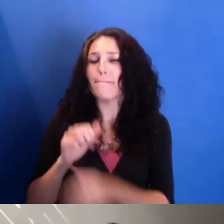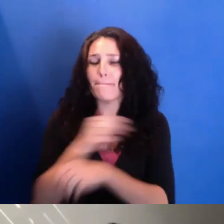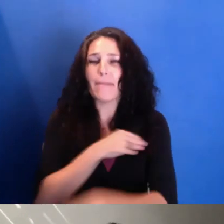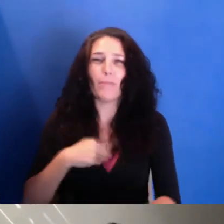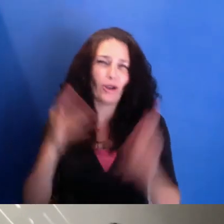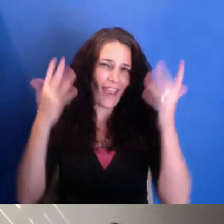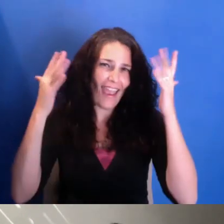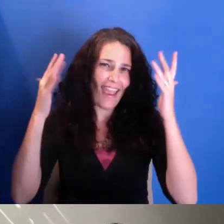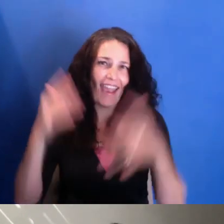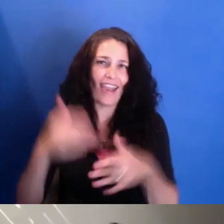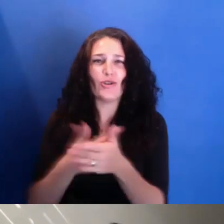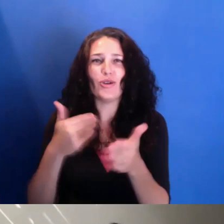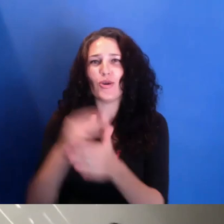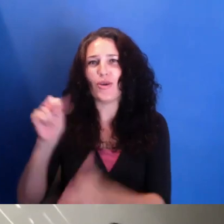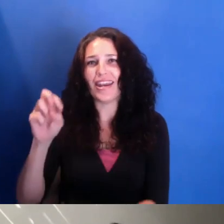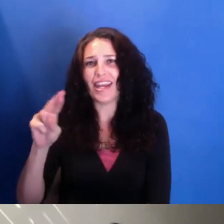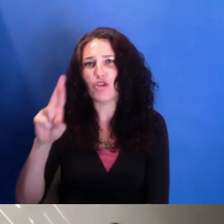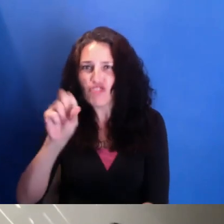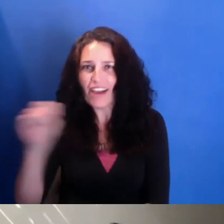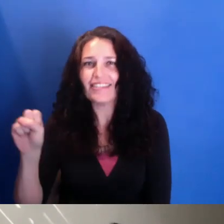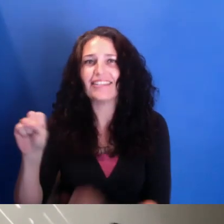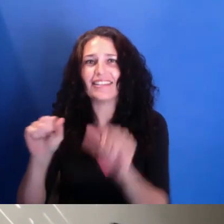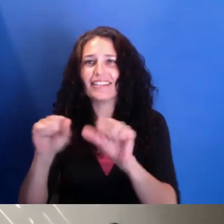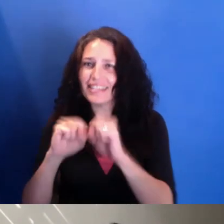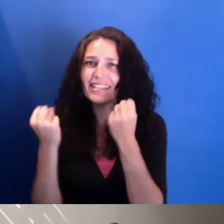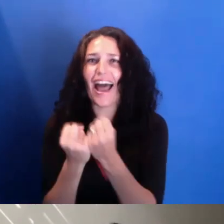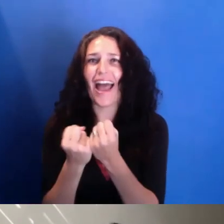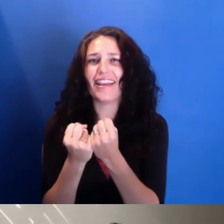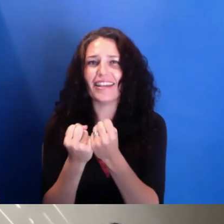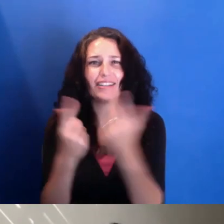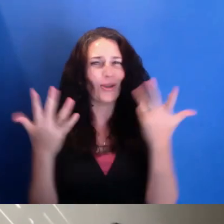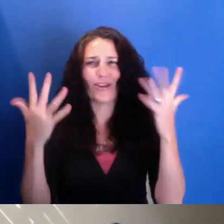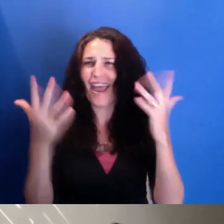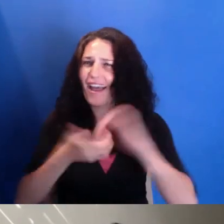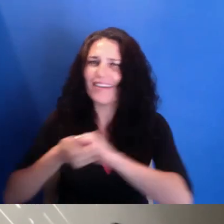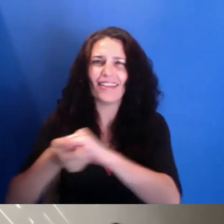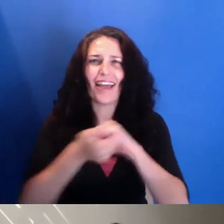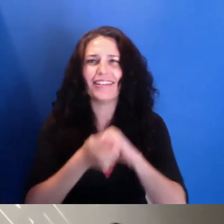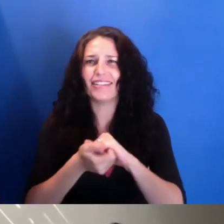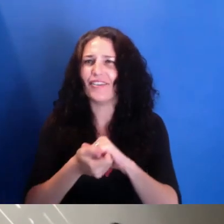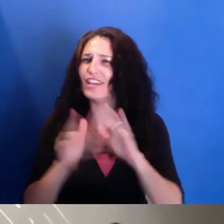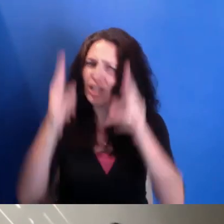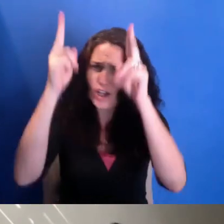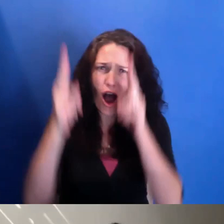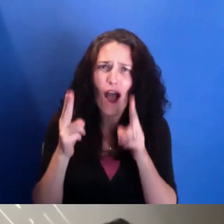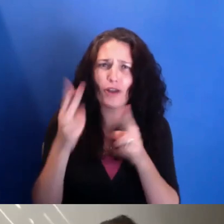Black women's film collective. Louis and Yvonne, such an honor, such a privilege.